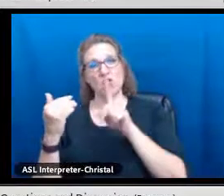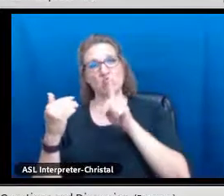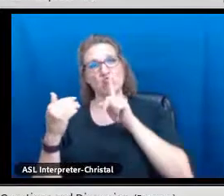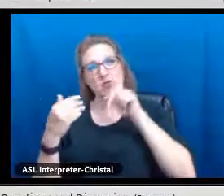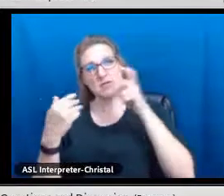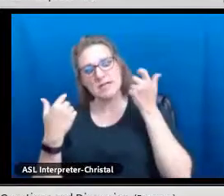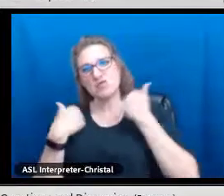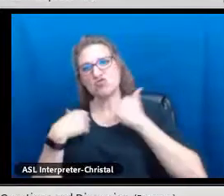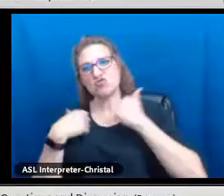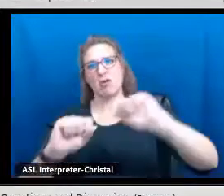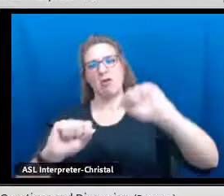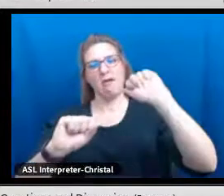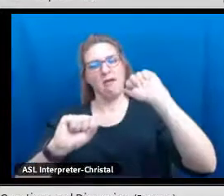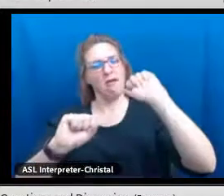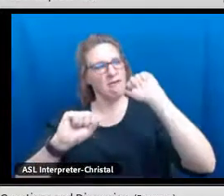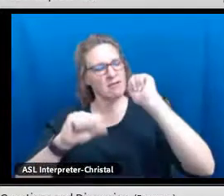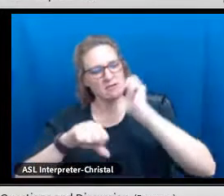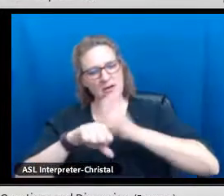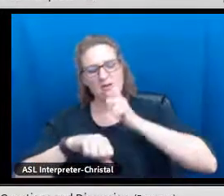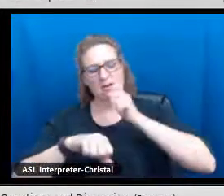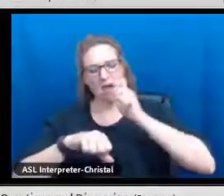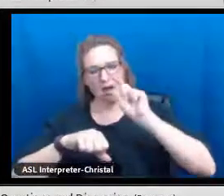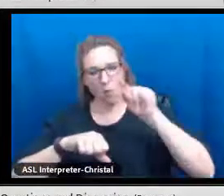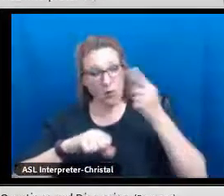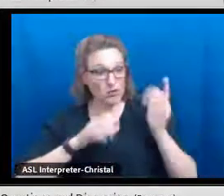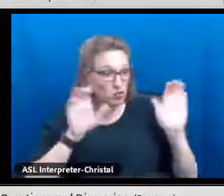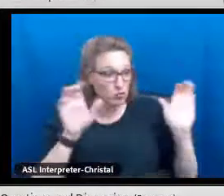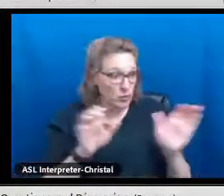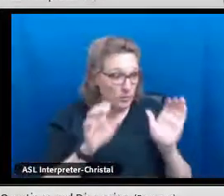They are very proud and happy to be recognized for it.